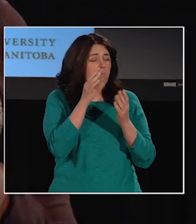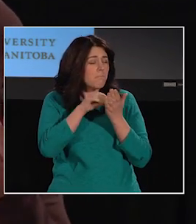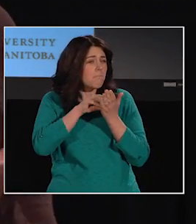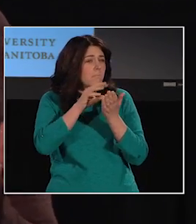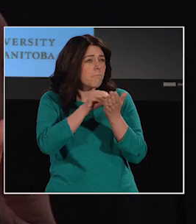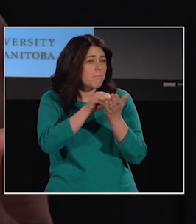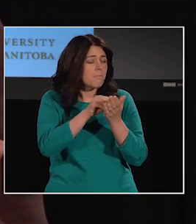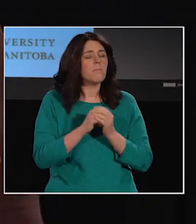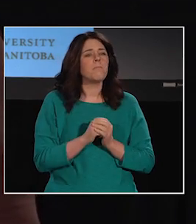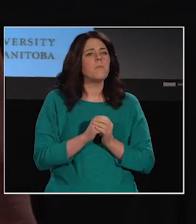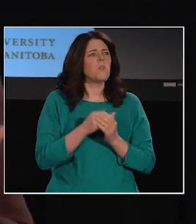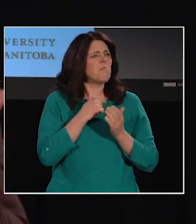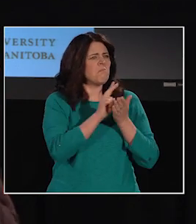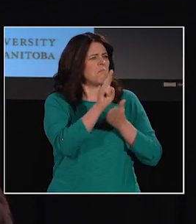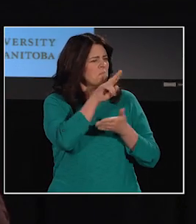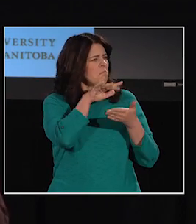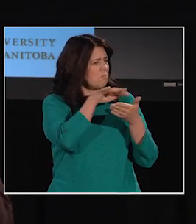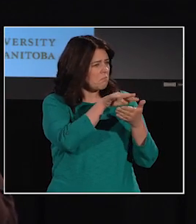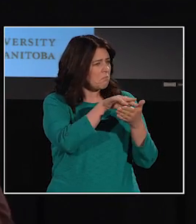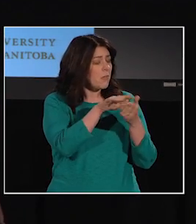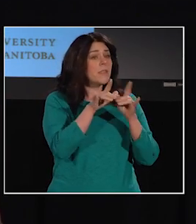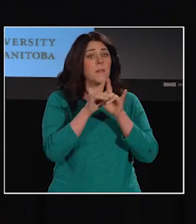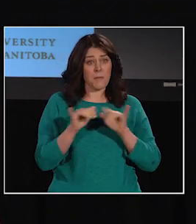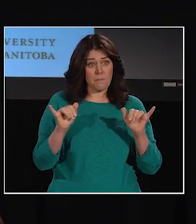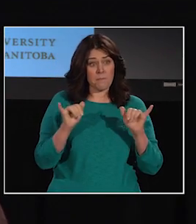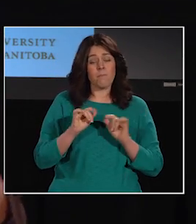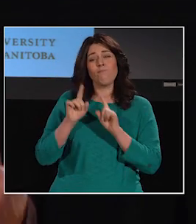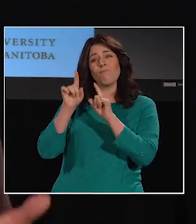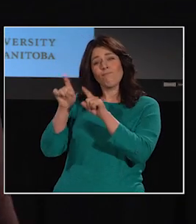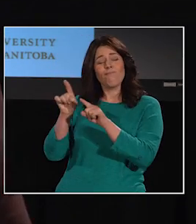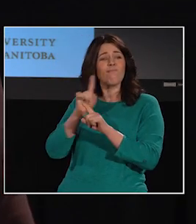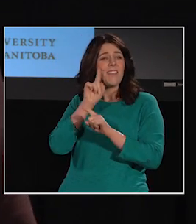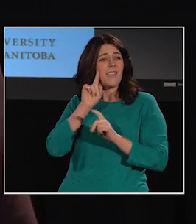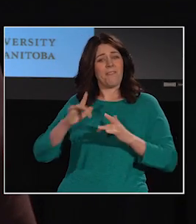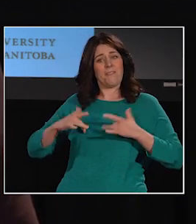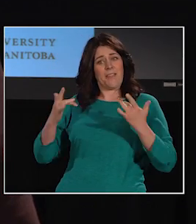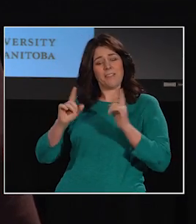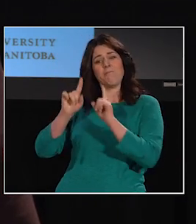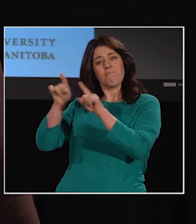At the same time, however, I was invited to attend events within the Deaf community.